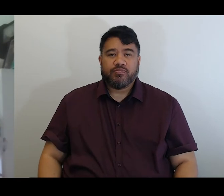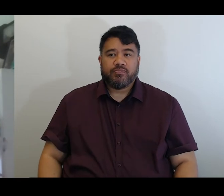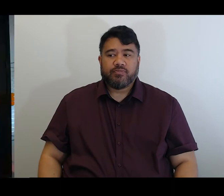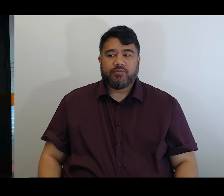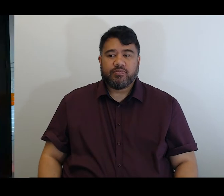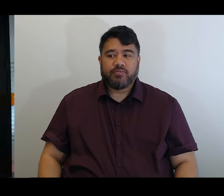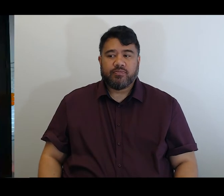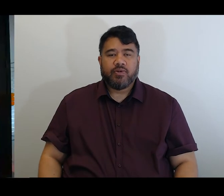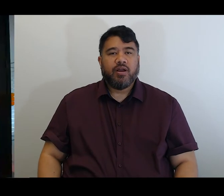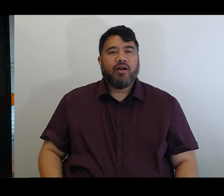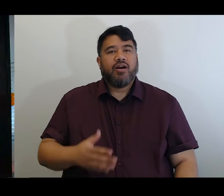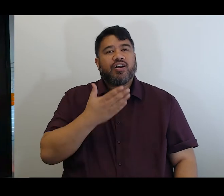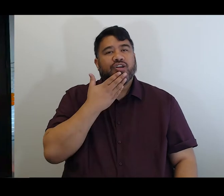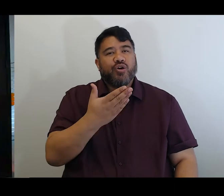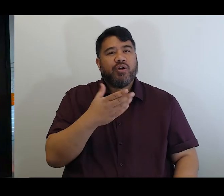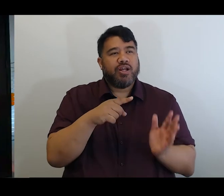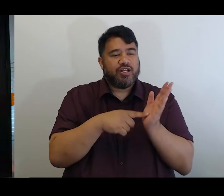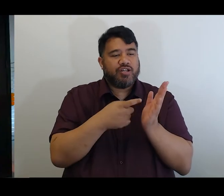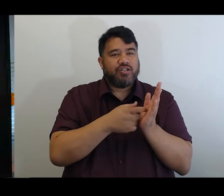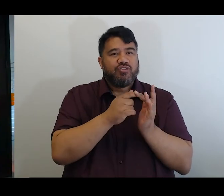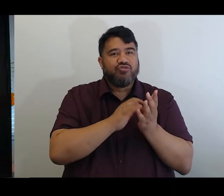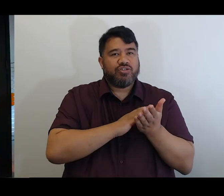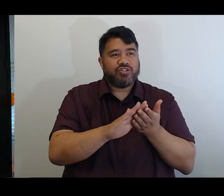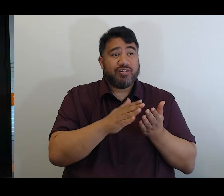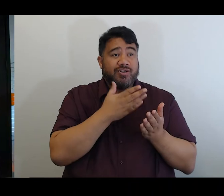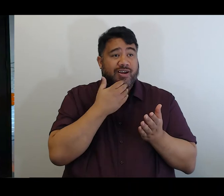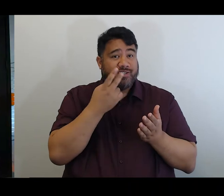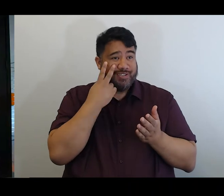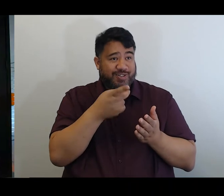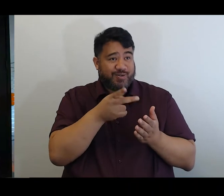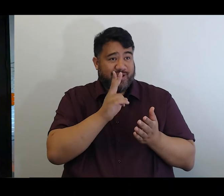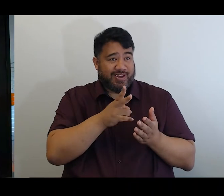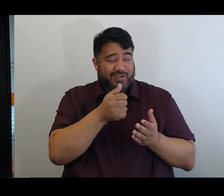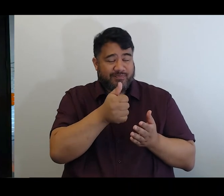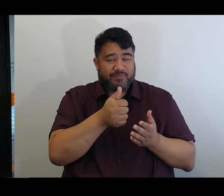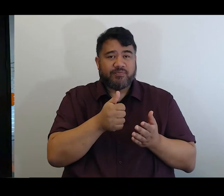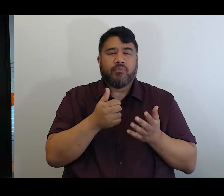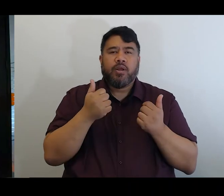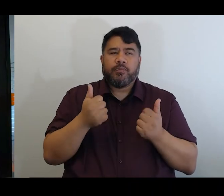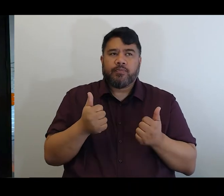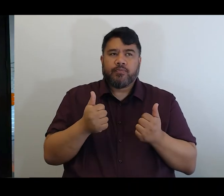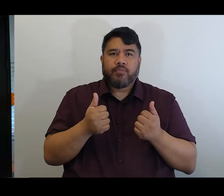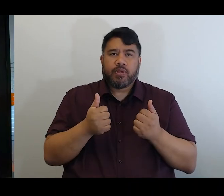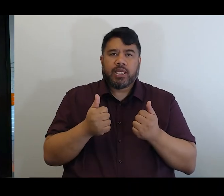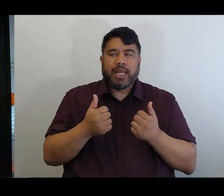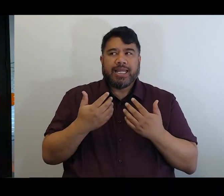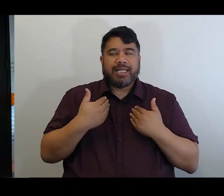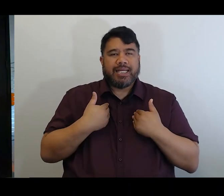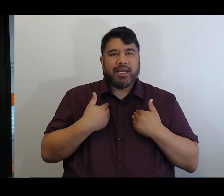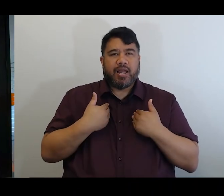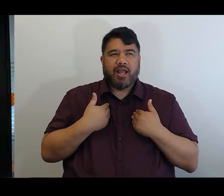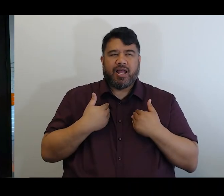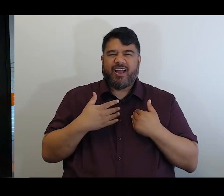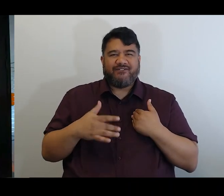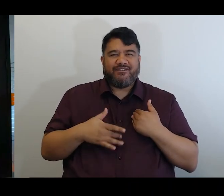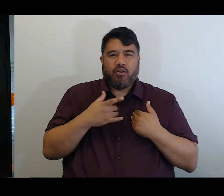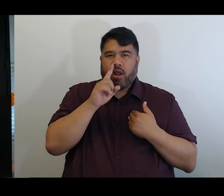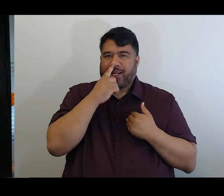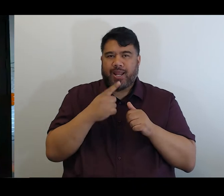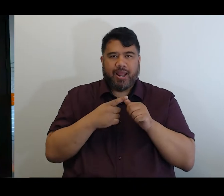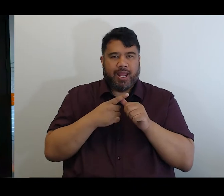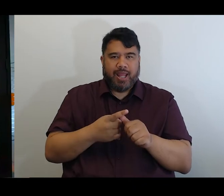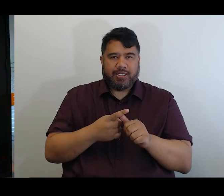Kia ora Trish thank you, nice to see you again. I'm not sure I have a very clear answer to that question.